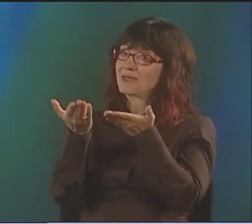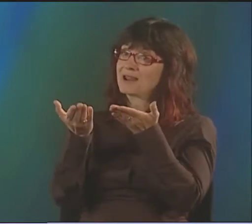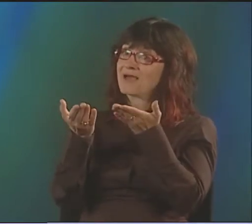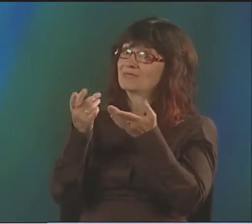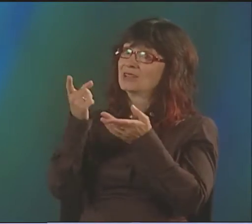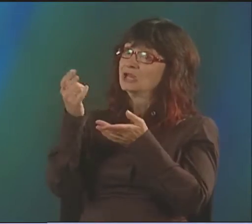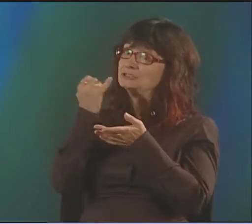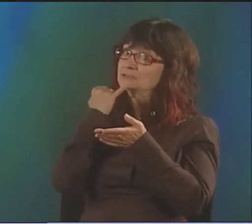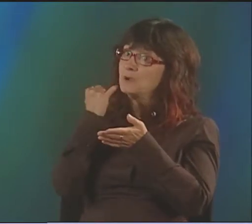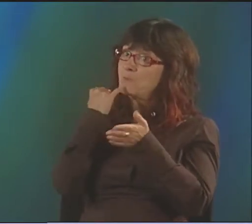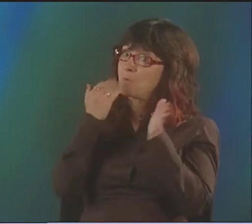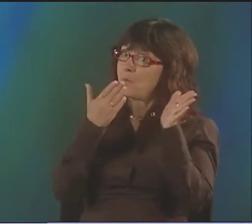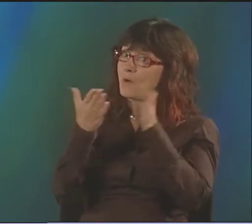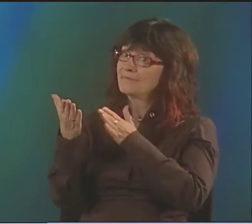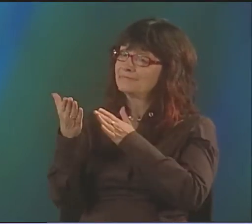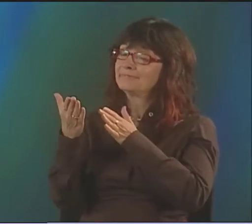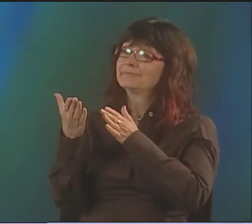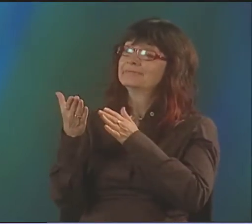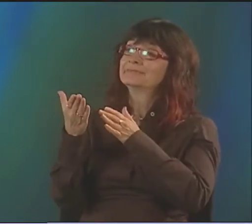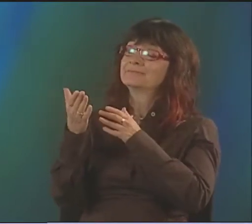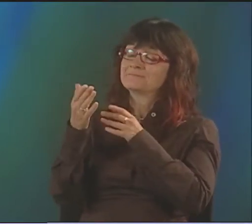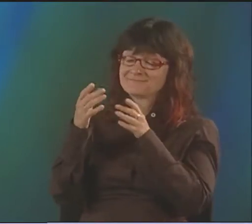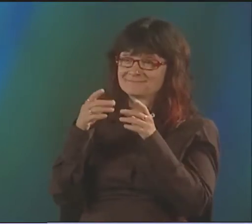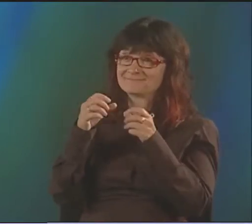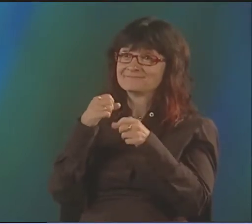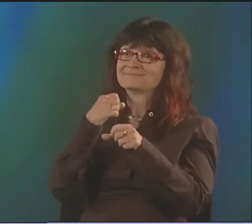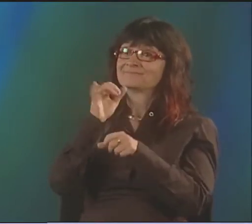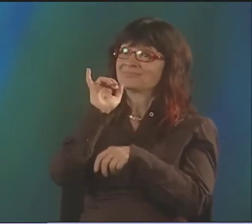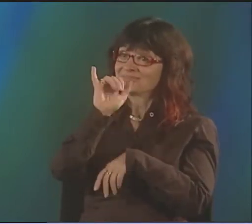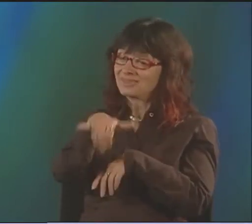OH, MAYBE THAT WAS THE CELLAR.